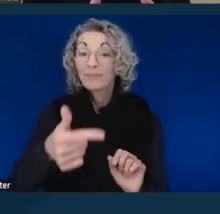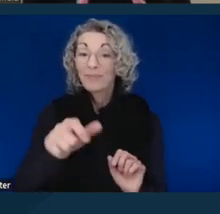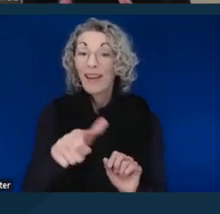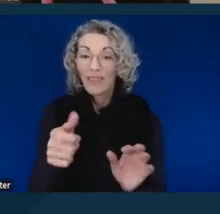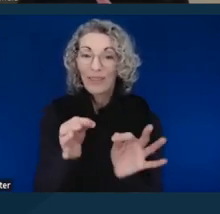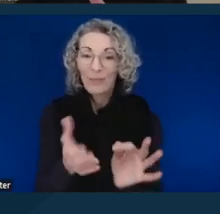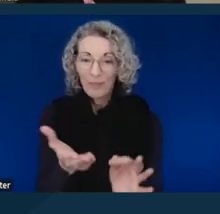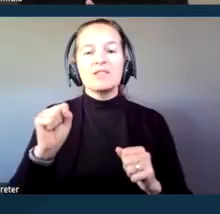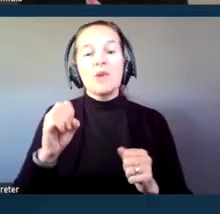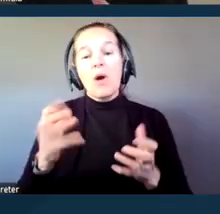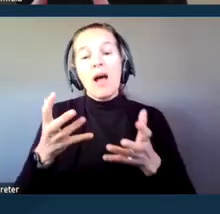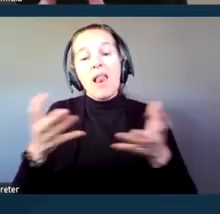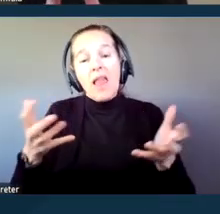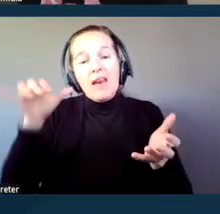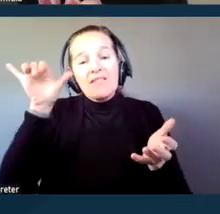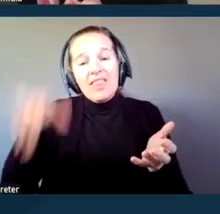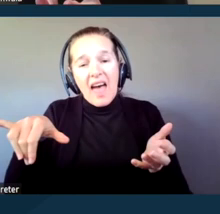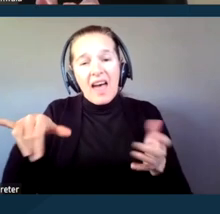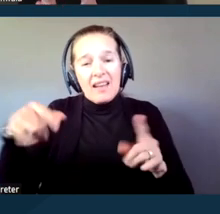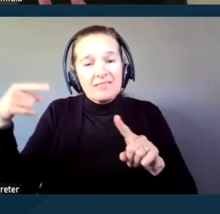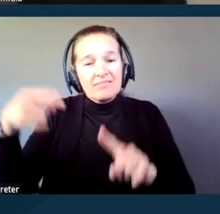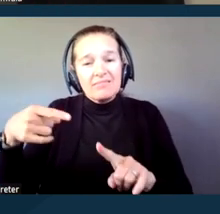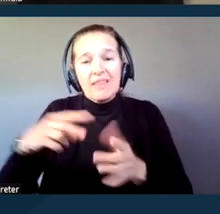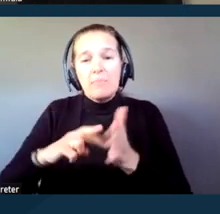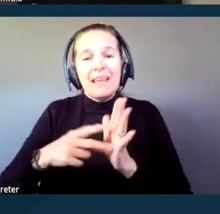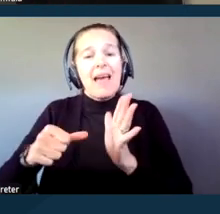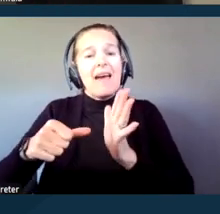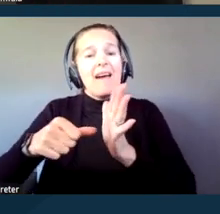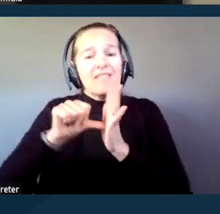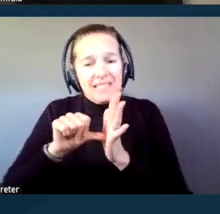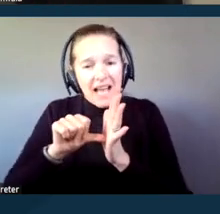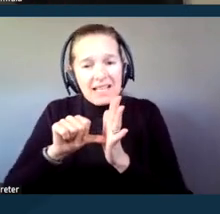with a hearing ASL interpreter,